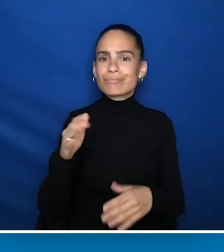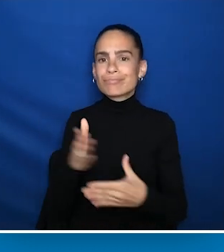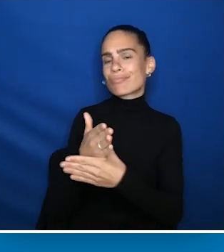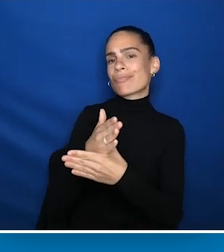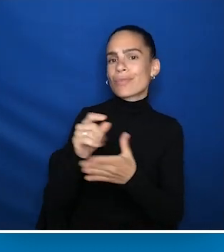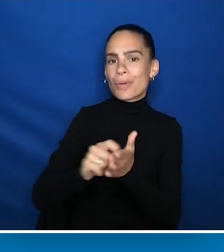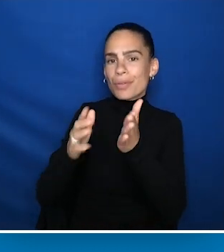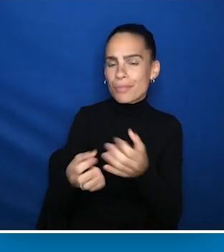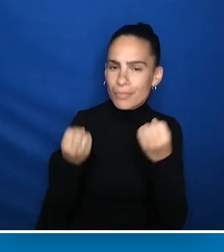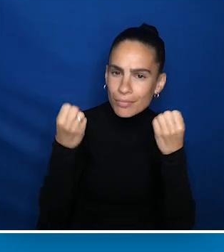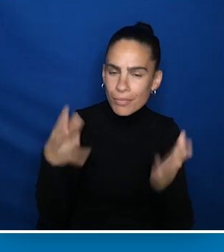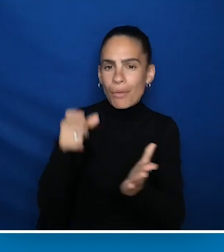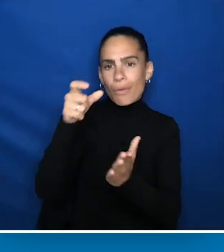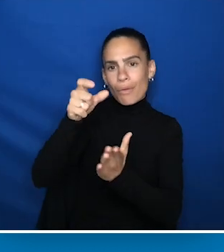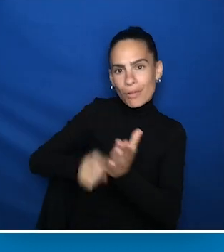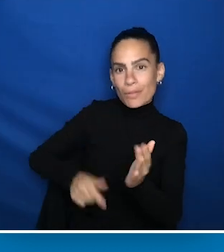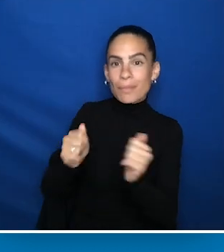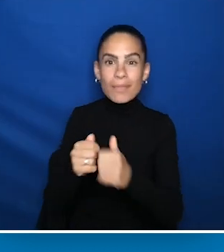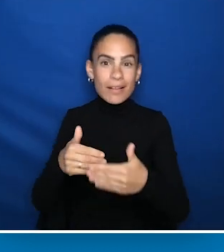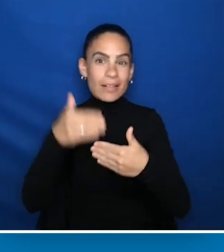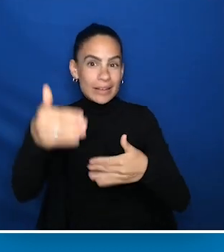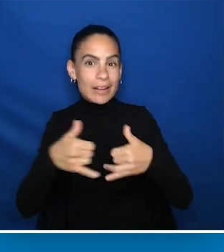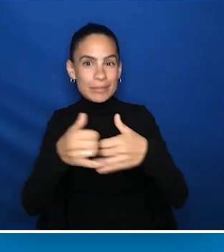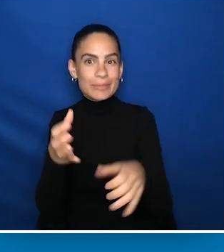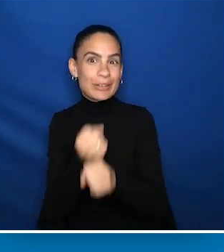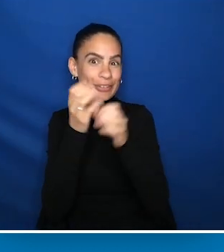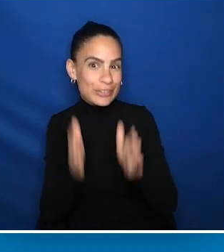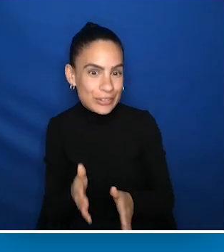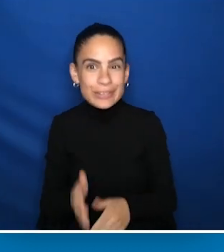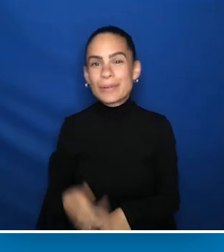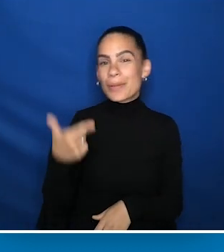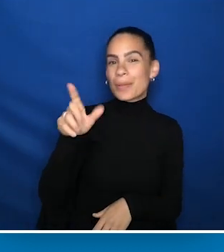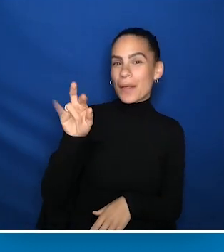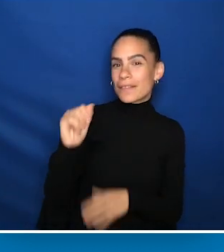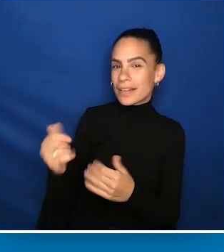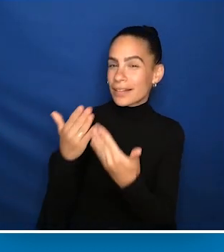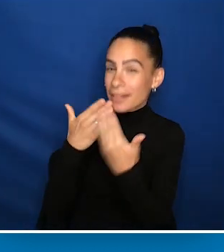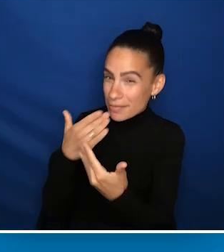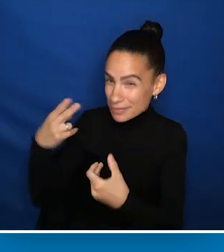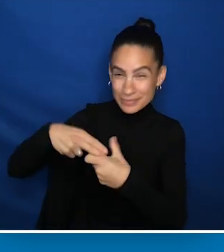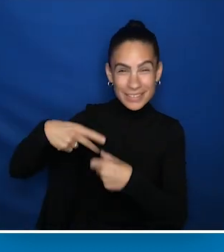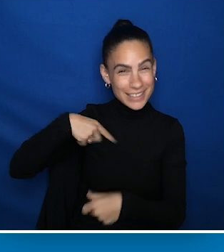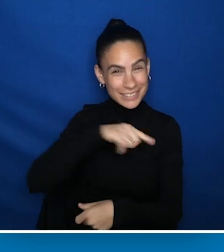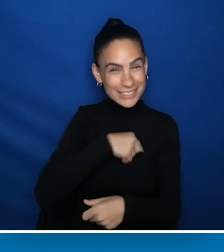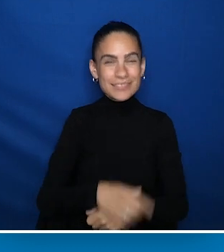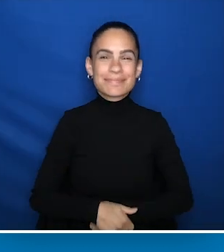She's also coauthored numerous journal articles with our next award winner. Gloria, thank you for joining us.